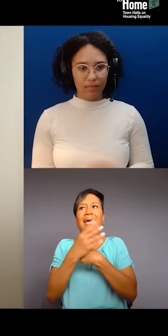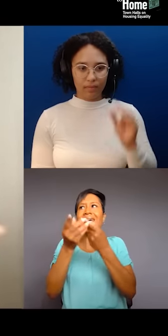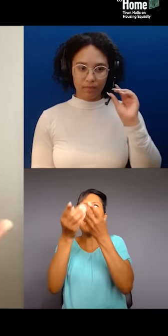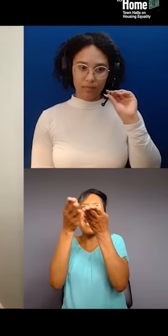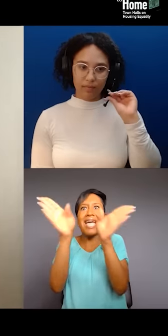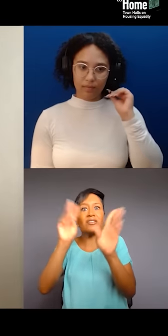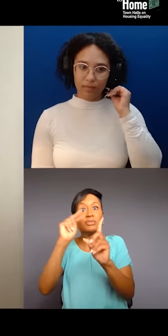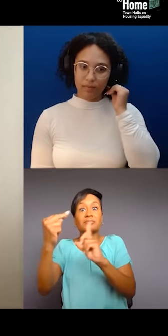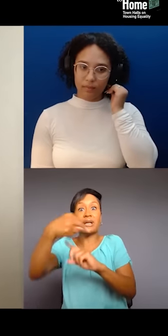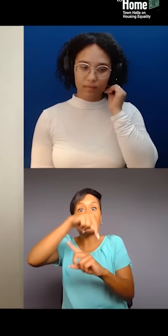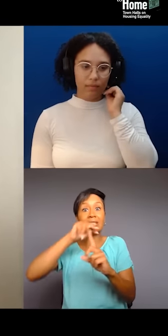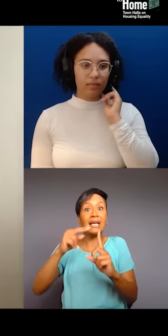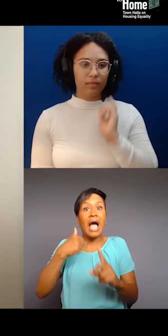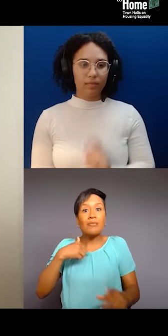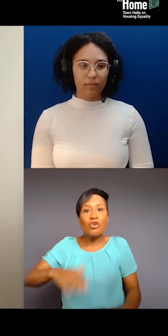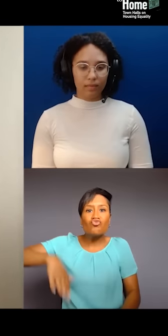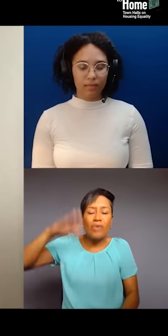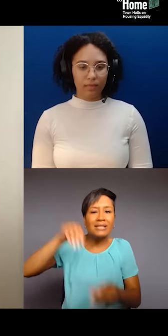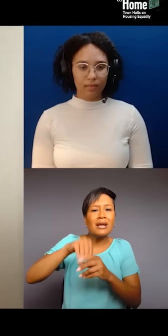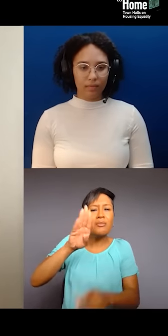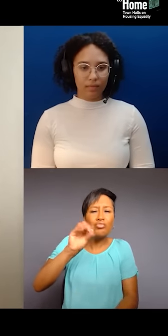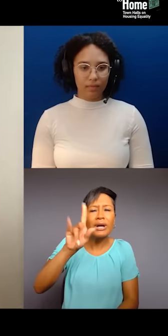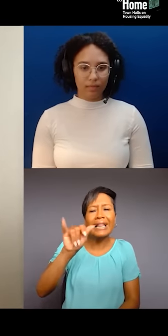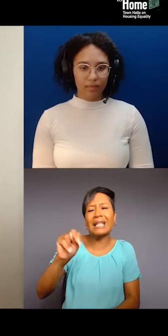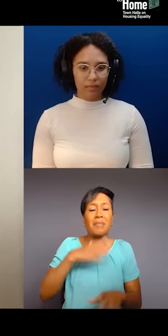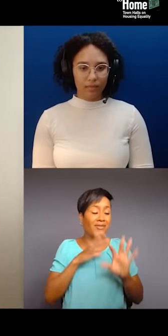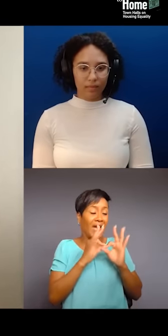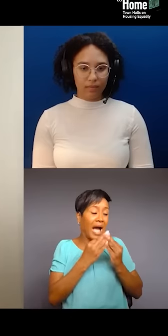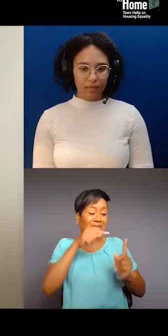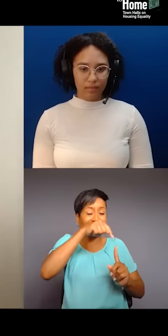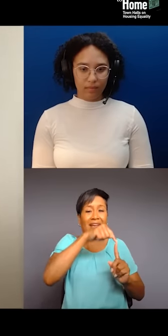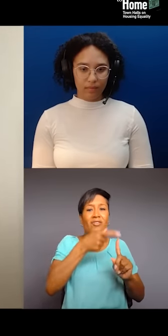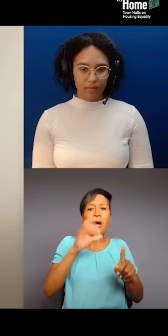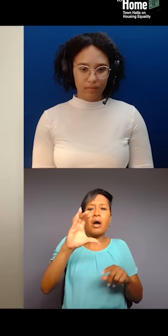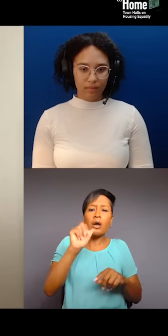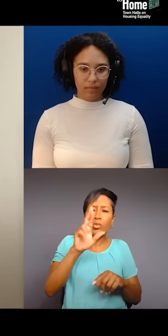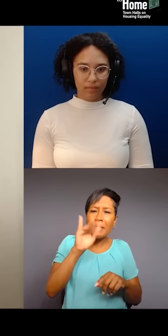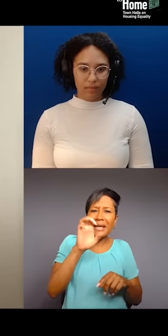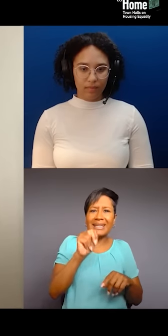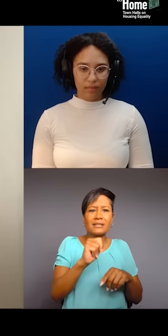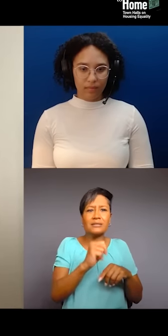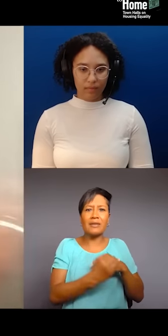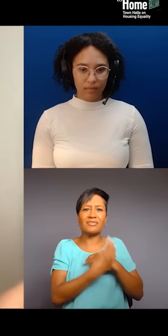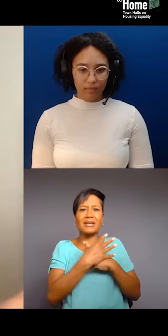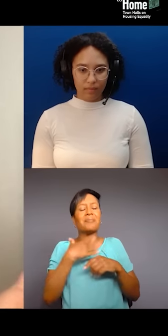Me being raised in Brooklyn from a Caribbean, you know, family, that, you know, that impacts me. I see that differently than, you know,